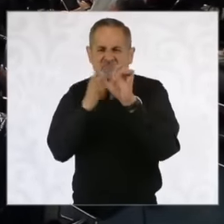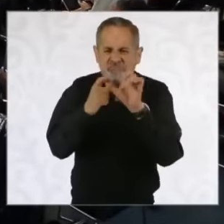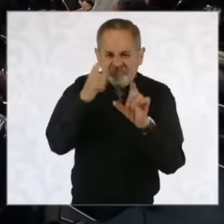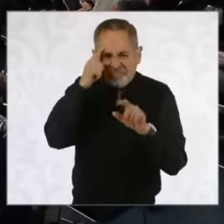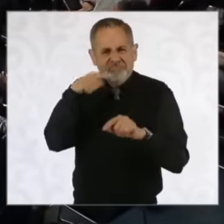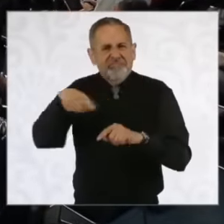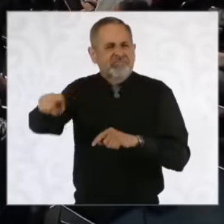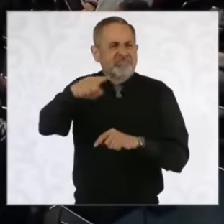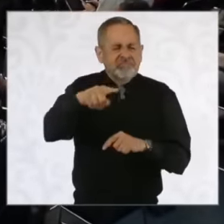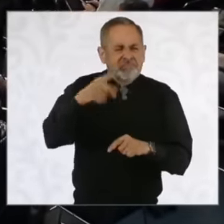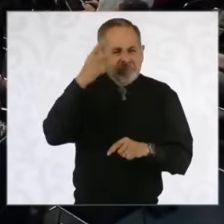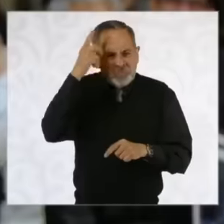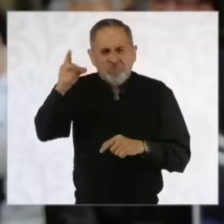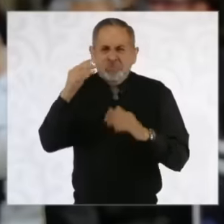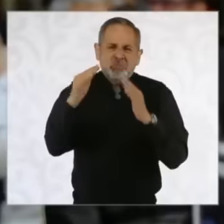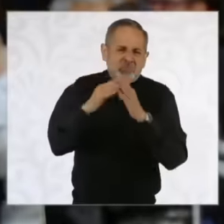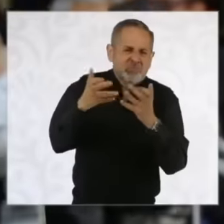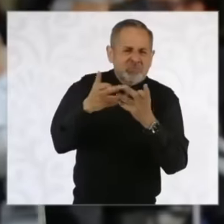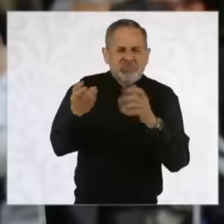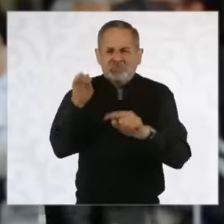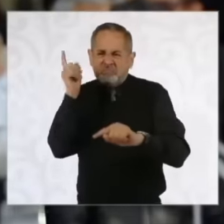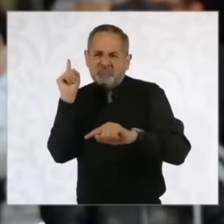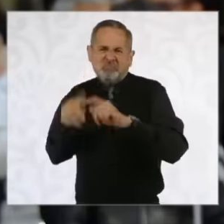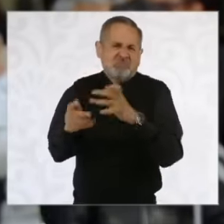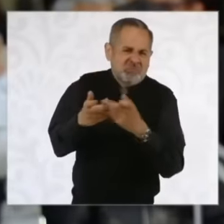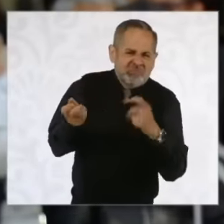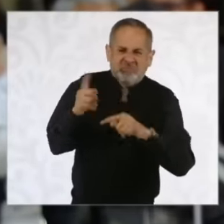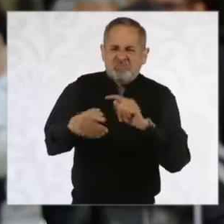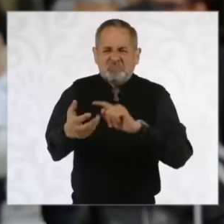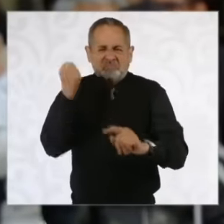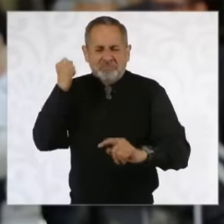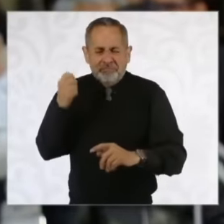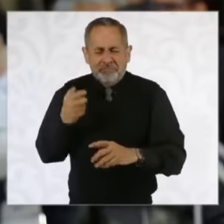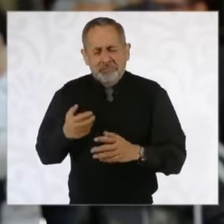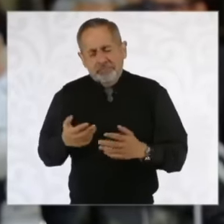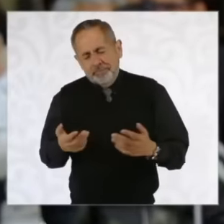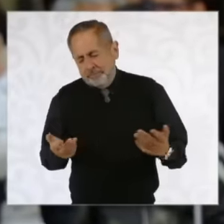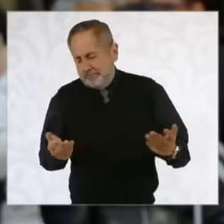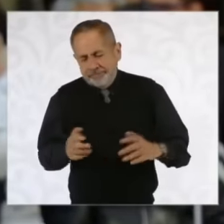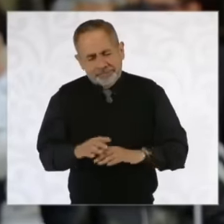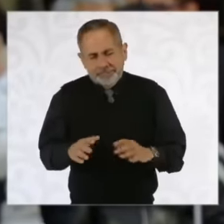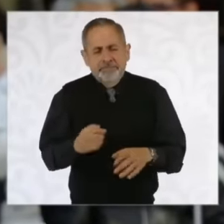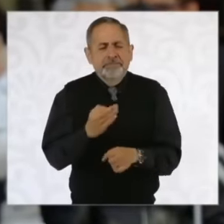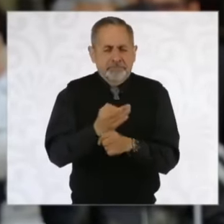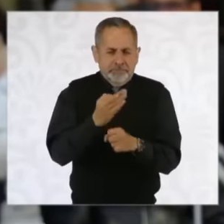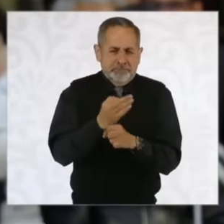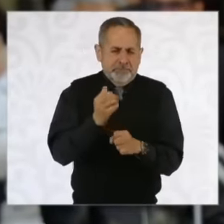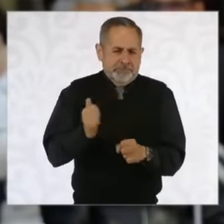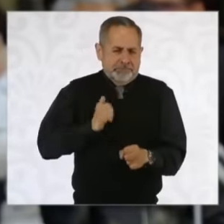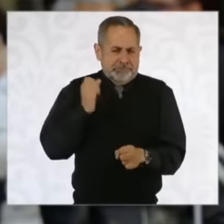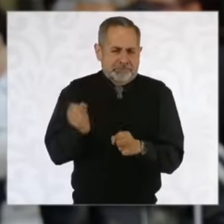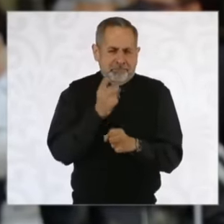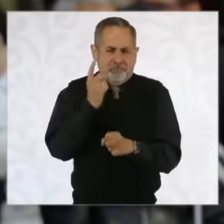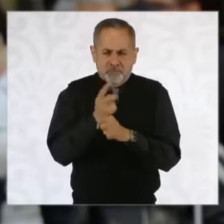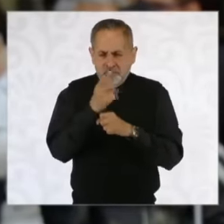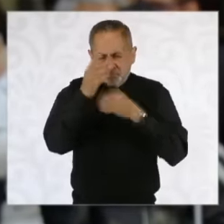some other things, so I think it would be a good opportunity for them. You clarify this and